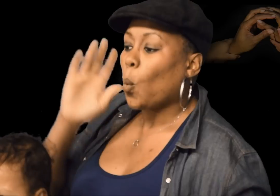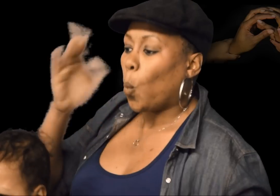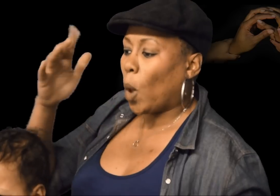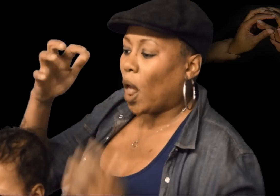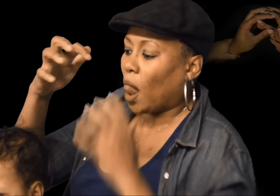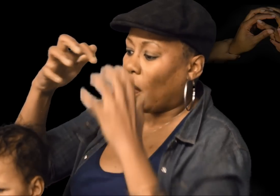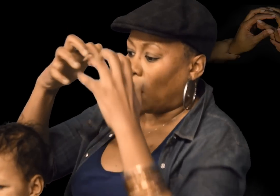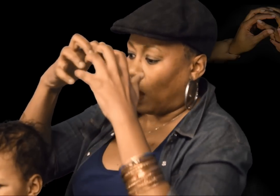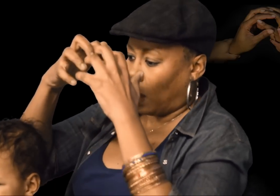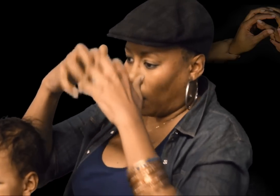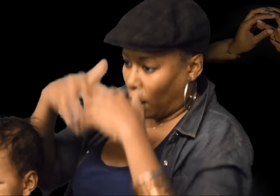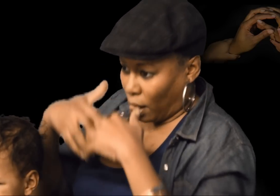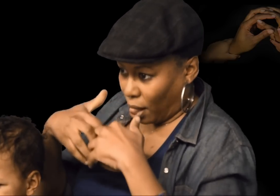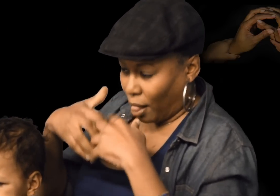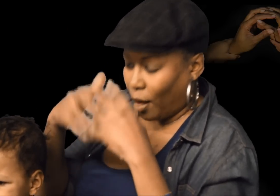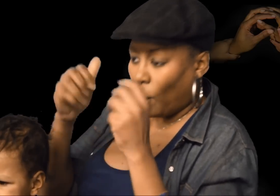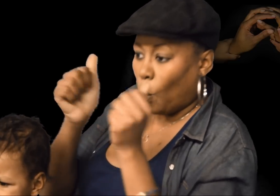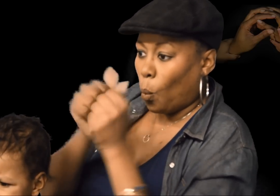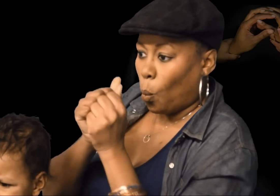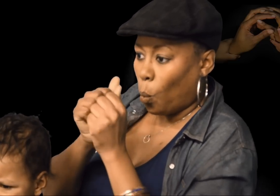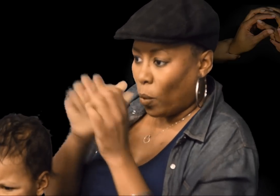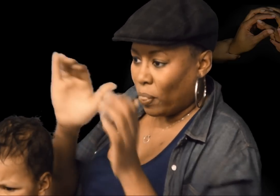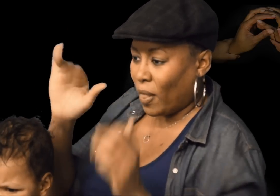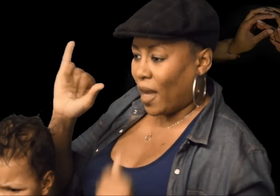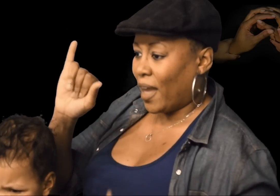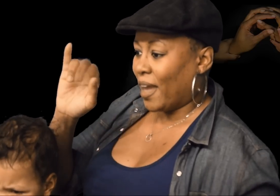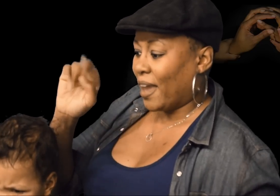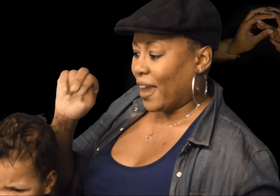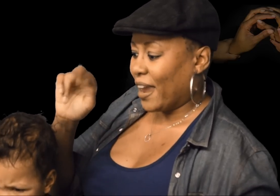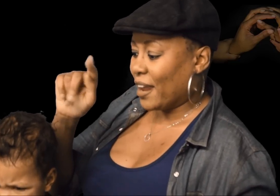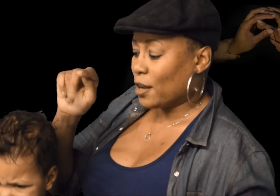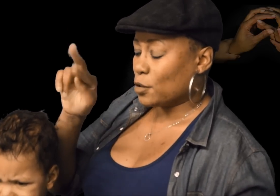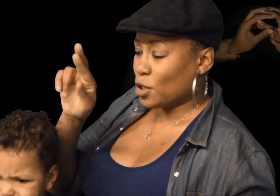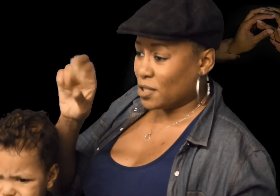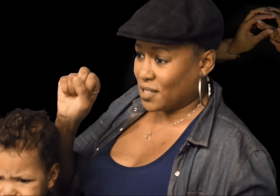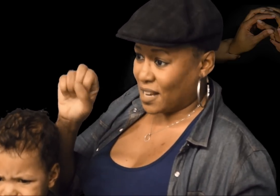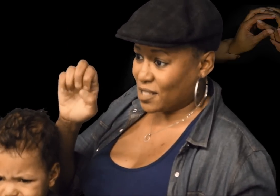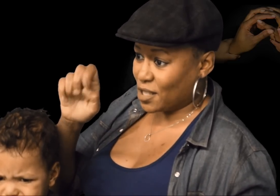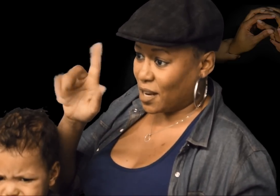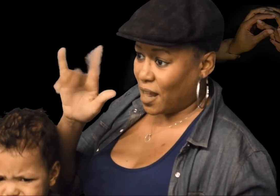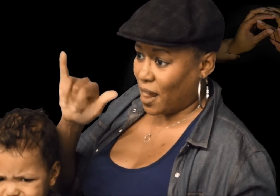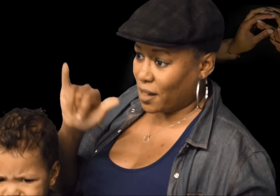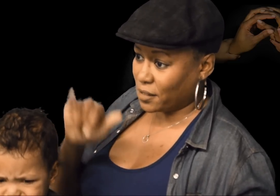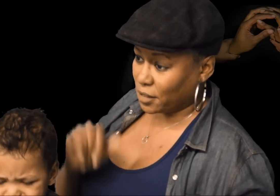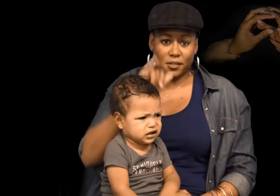So, I’m telling you, without intersectionality, Deaf communities will fall apart.